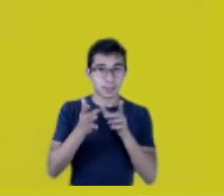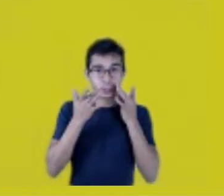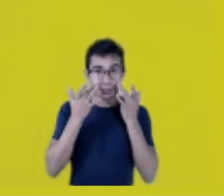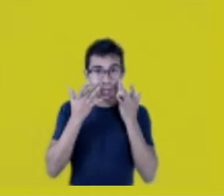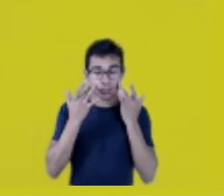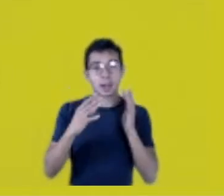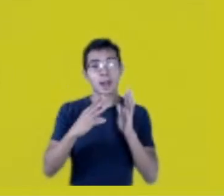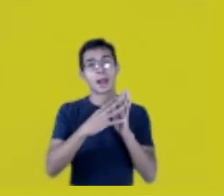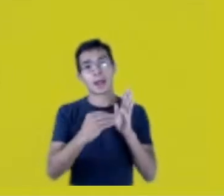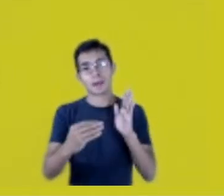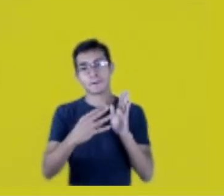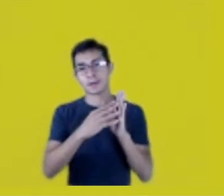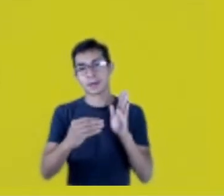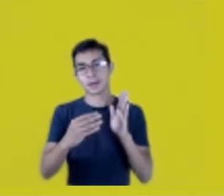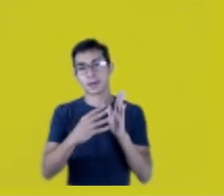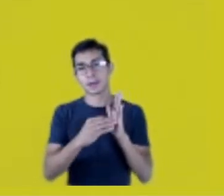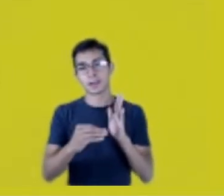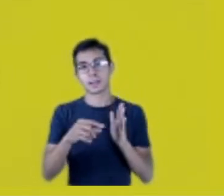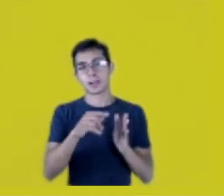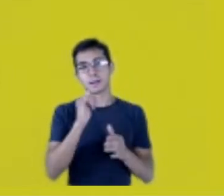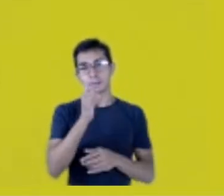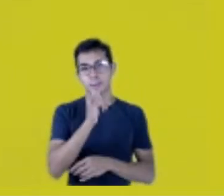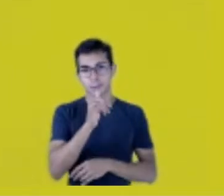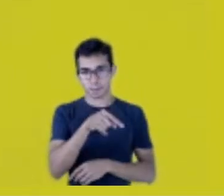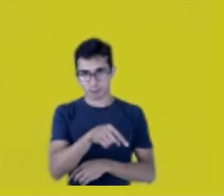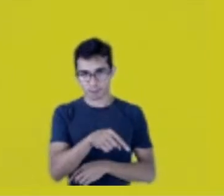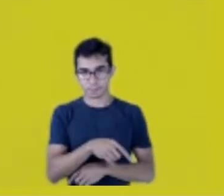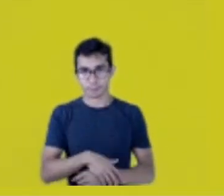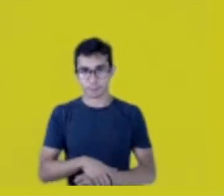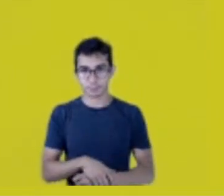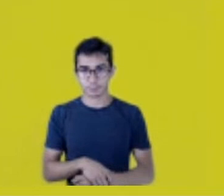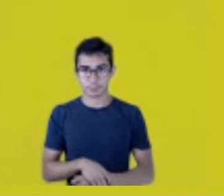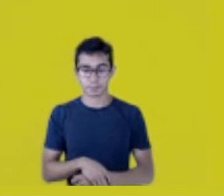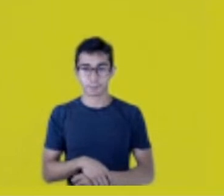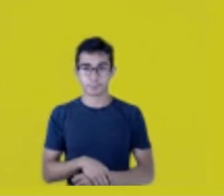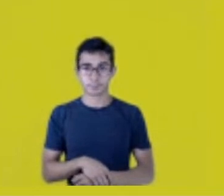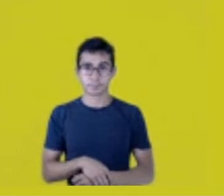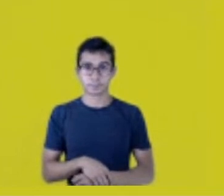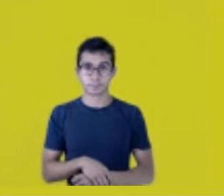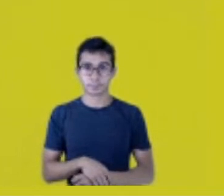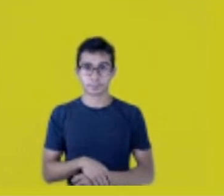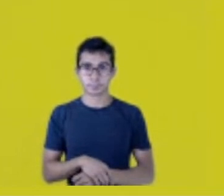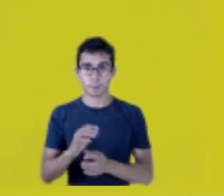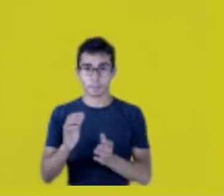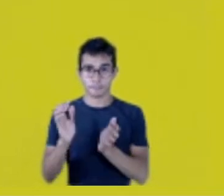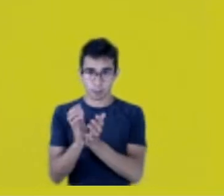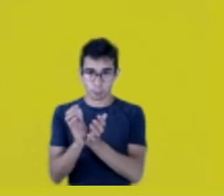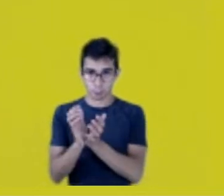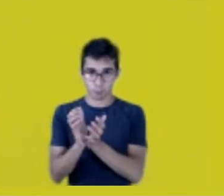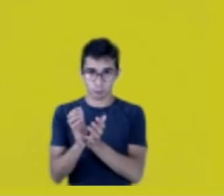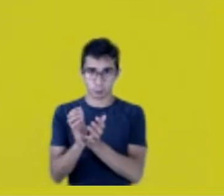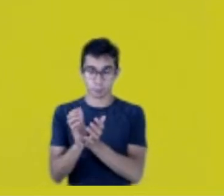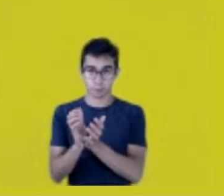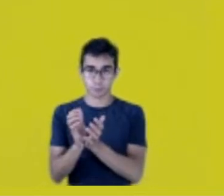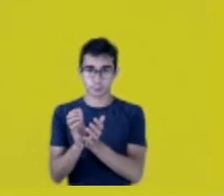as their investigation universe. They’re people, theater groups,